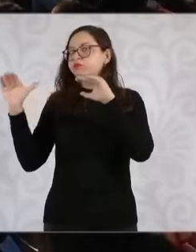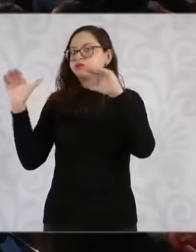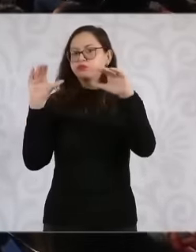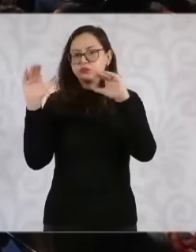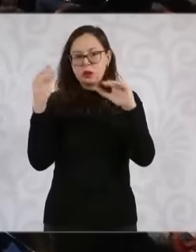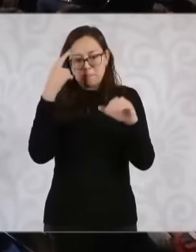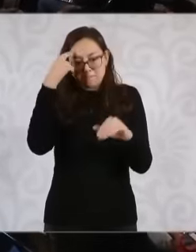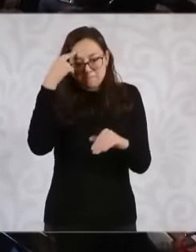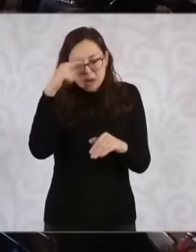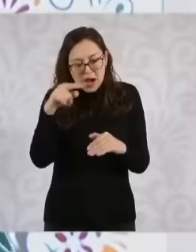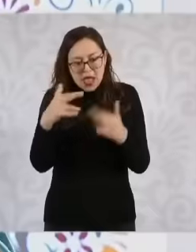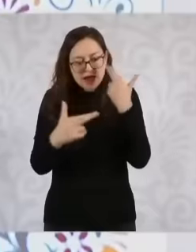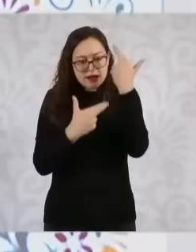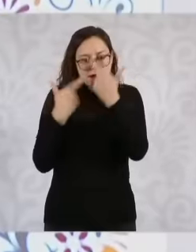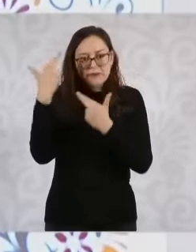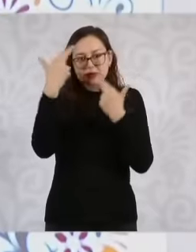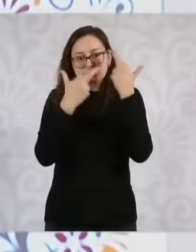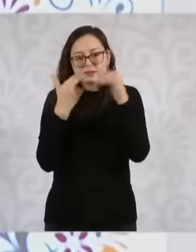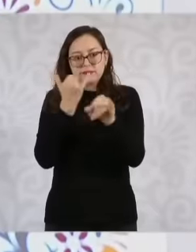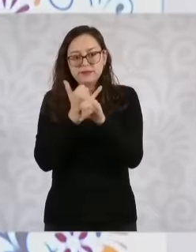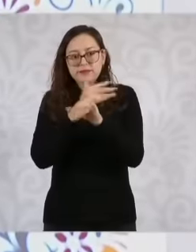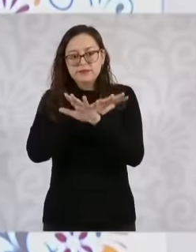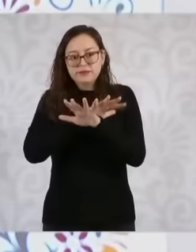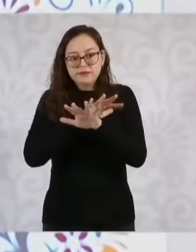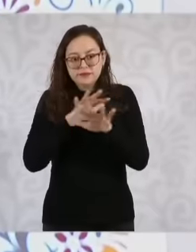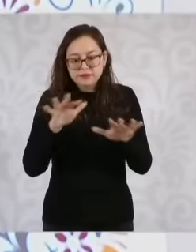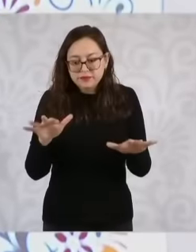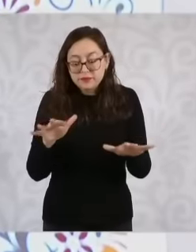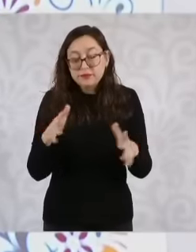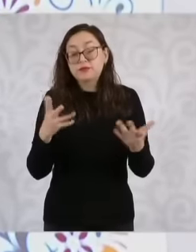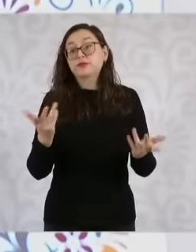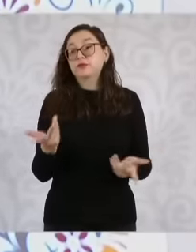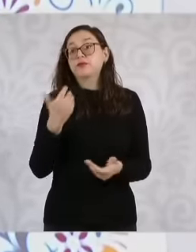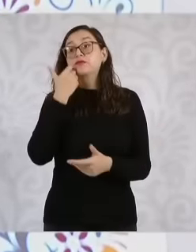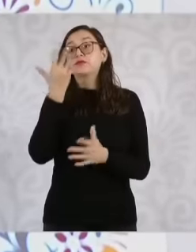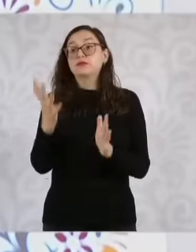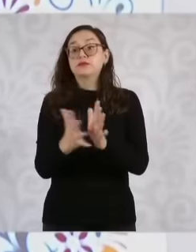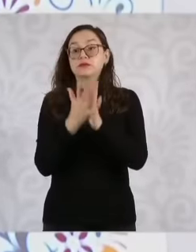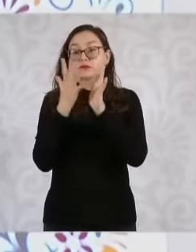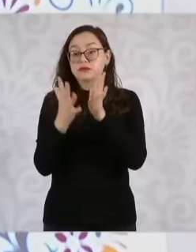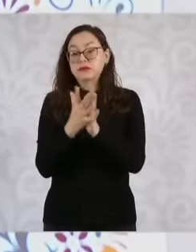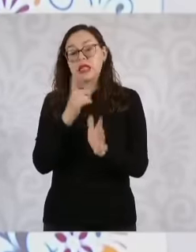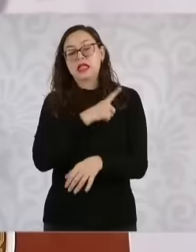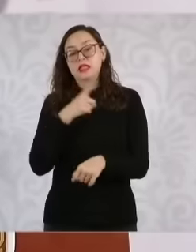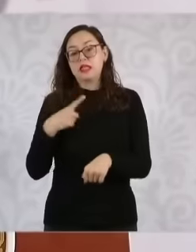selection Remember that you have to comply that you must have an average of eight and an average of nine